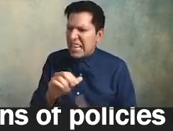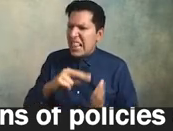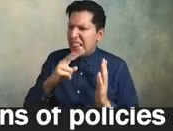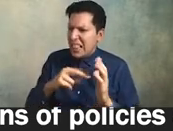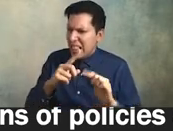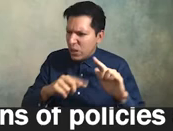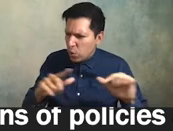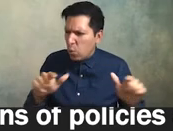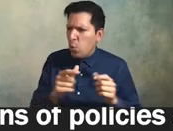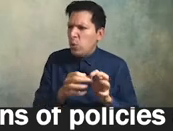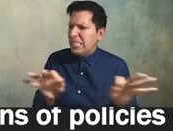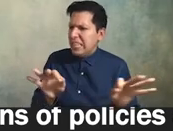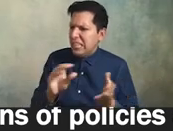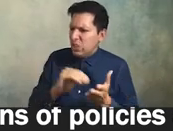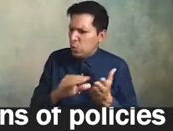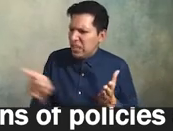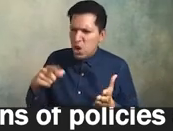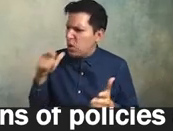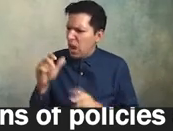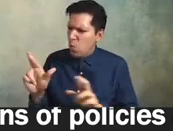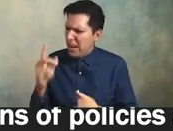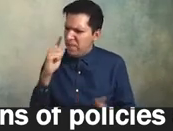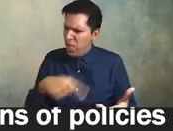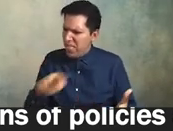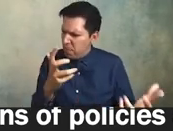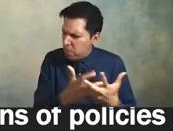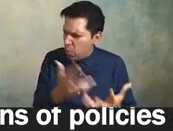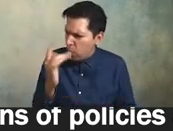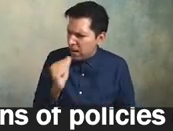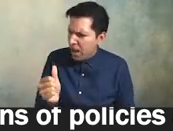cal state northridge that's the right question and what remedies are needed